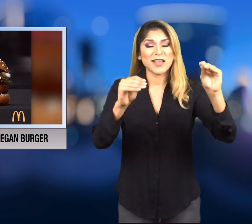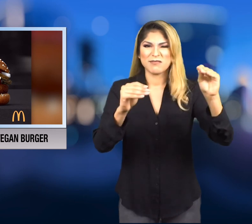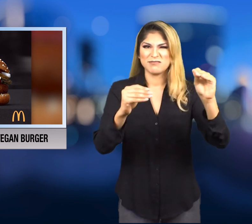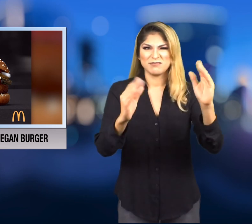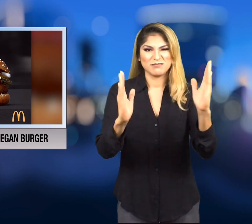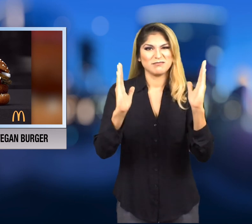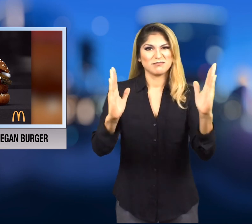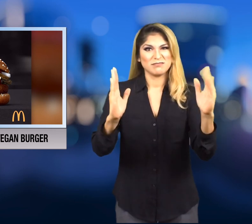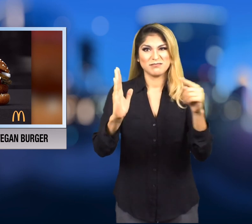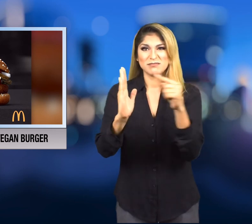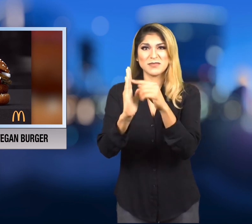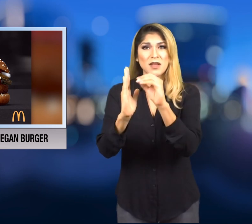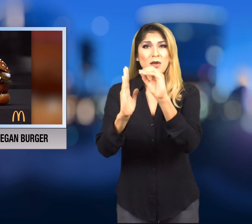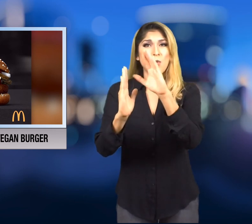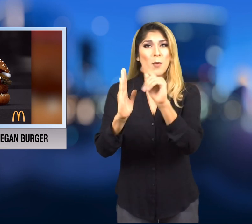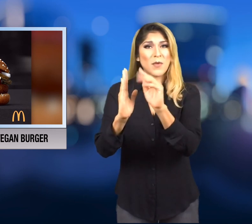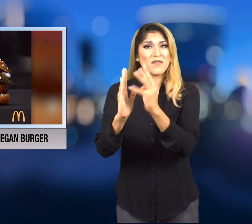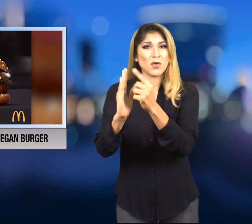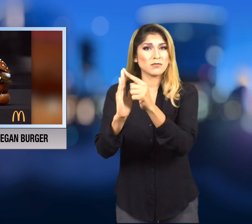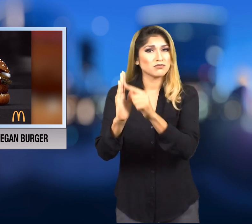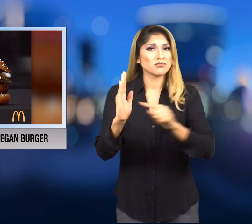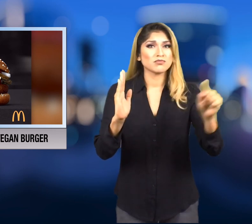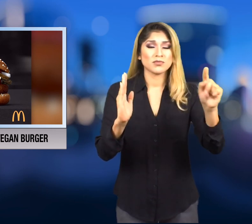October 4th through November 21st.